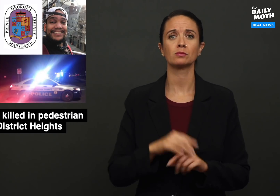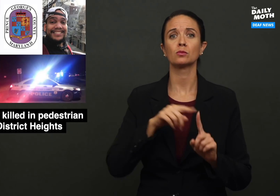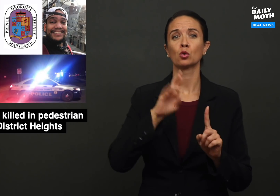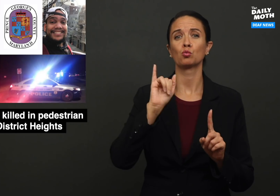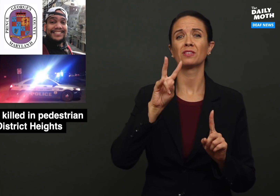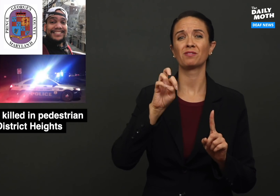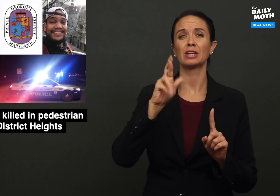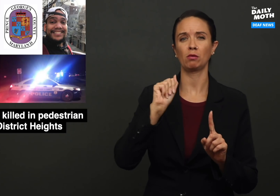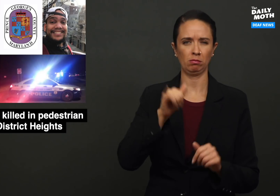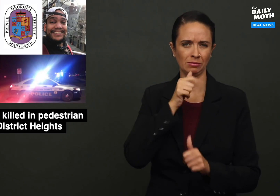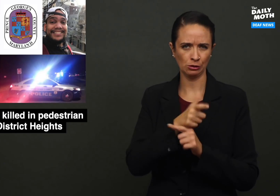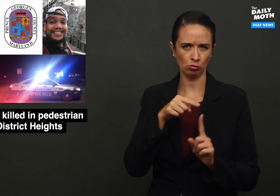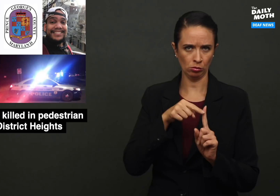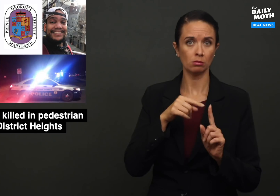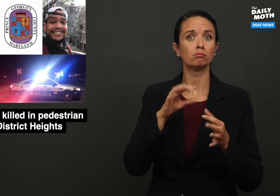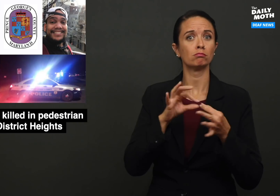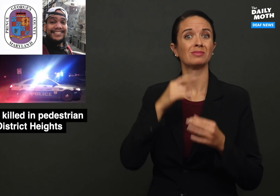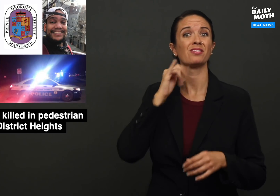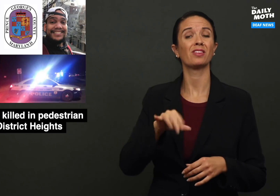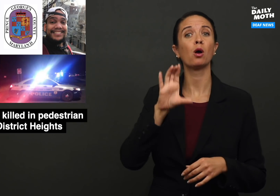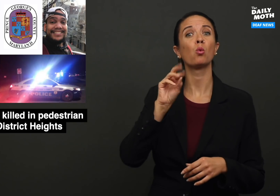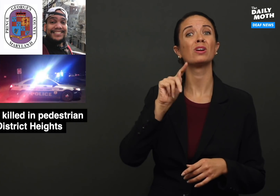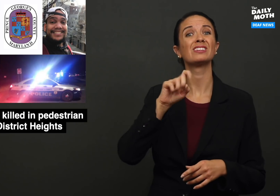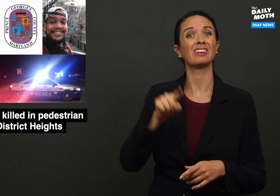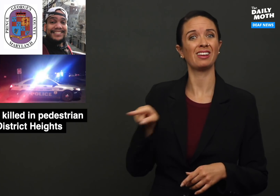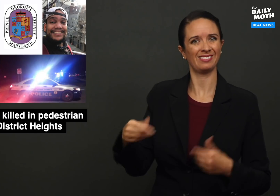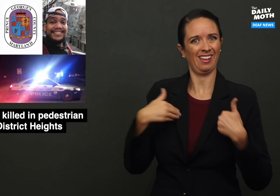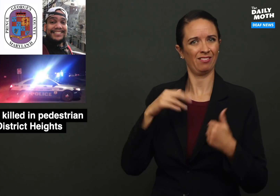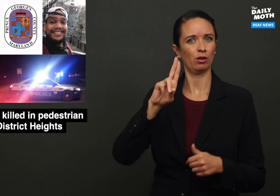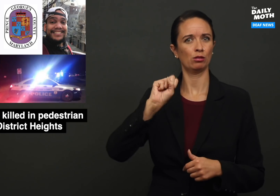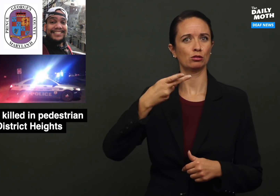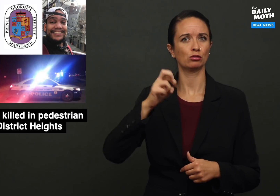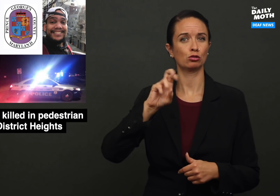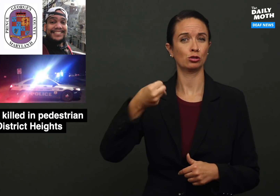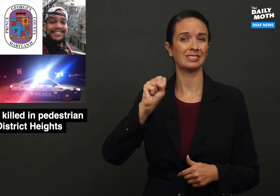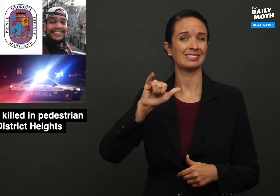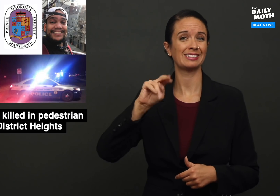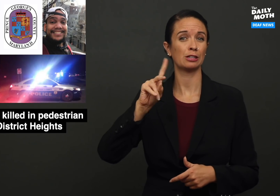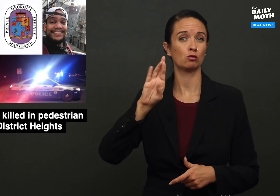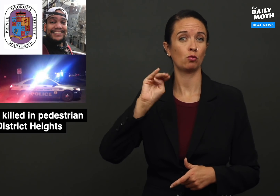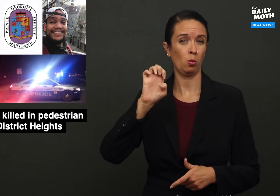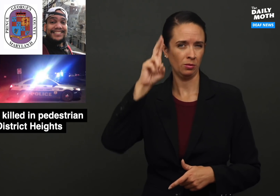Rivera stated that Cortez has Usher's Syndrome,